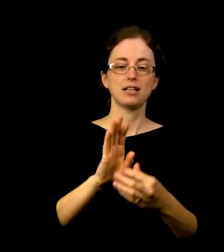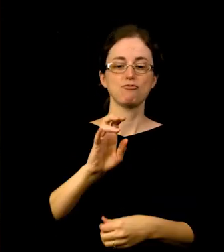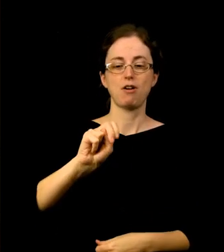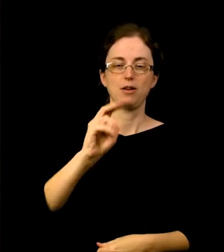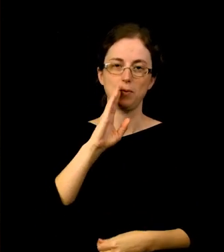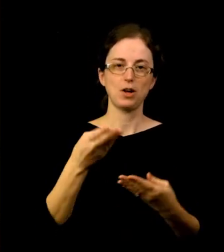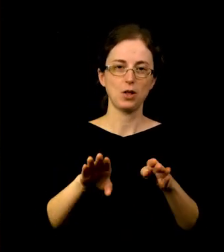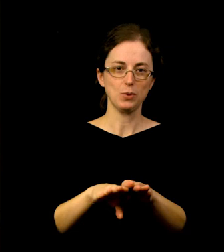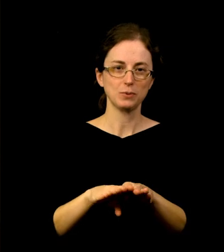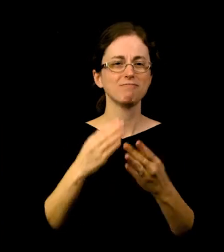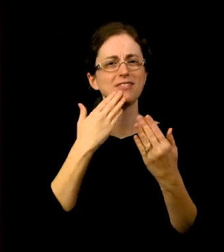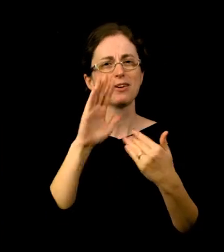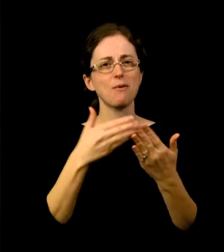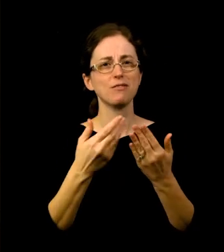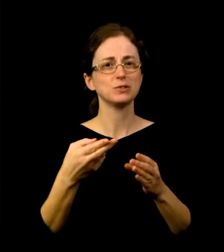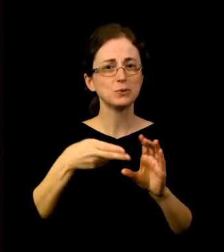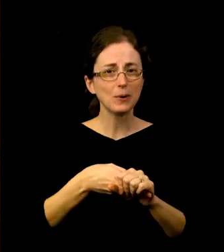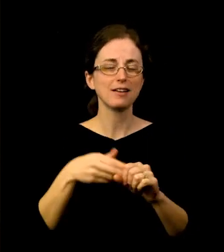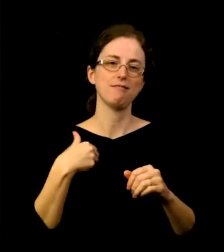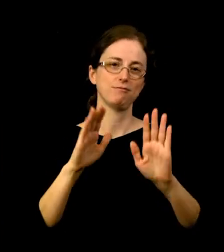Thank you all for being here and have a good night.